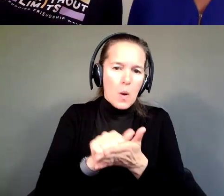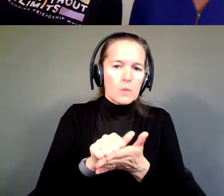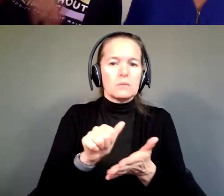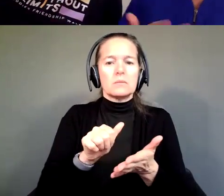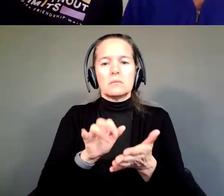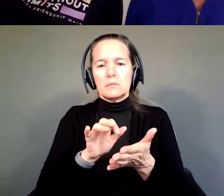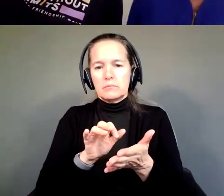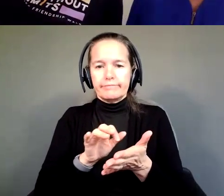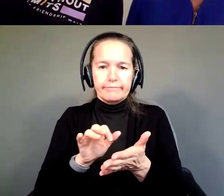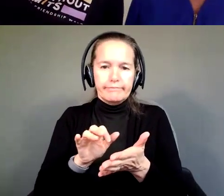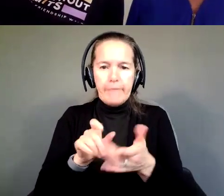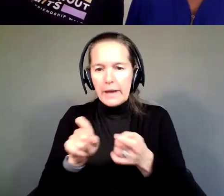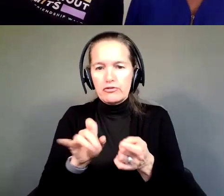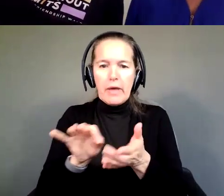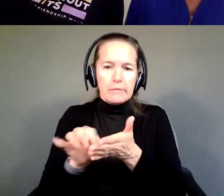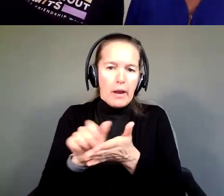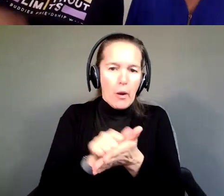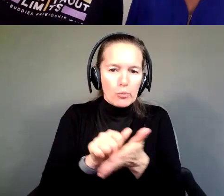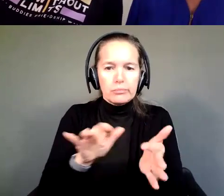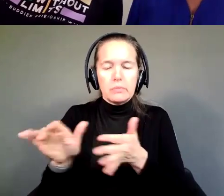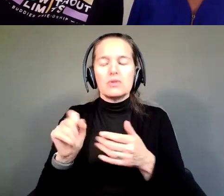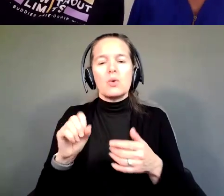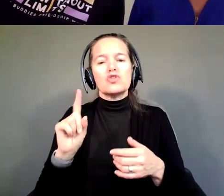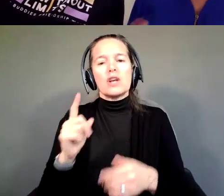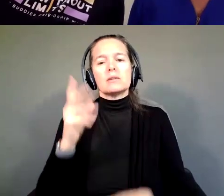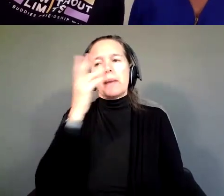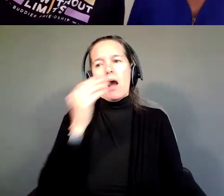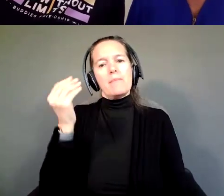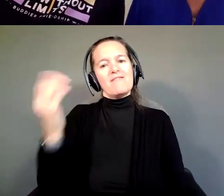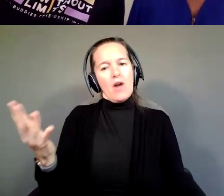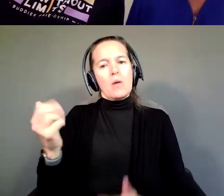So, you know, just being up front with individuals that you're going to contract with.